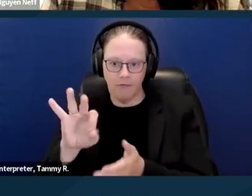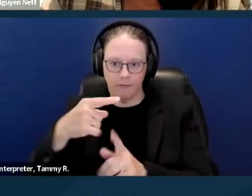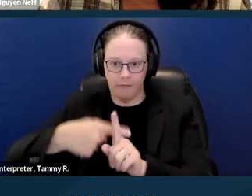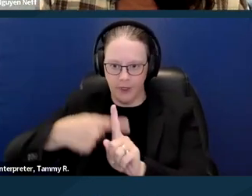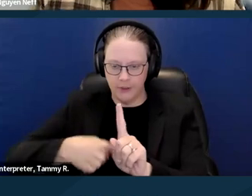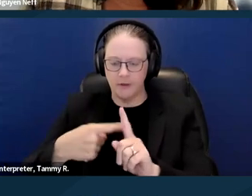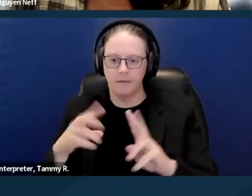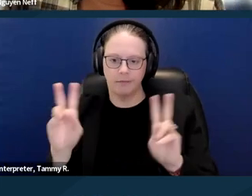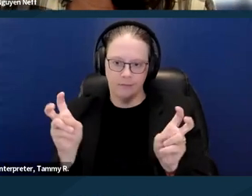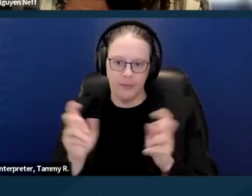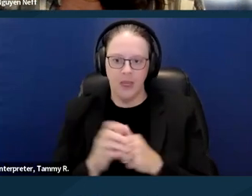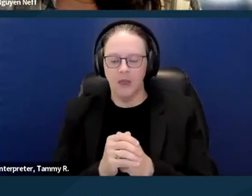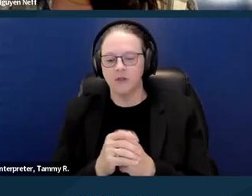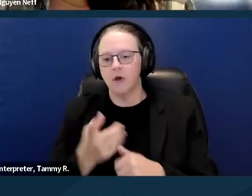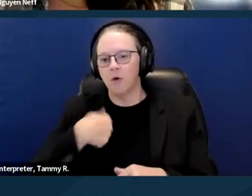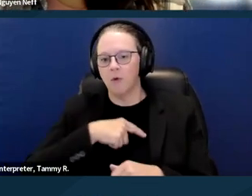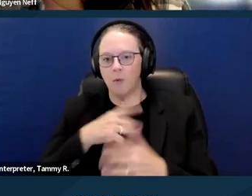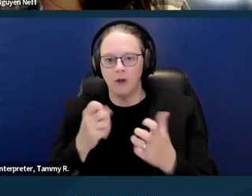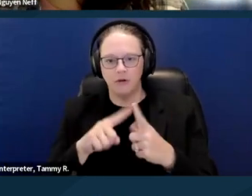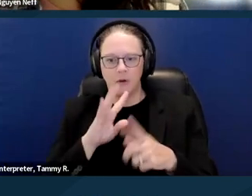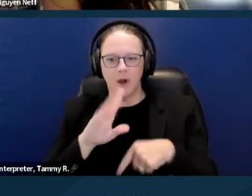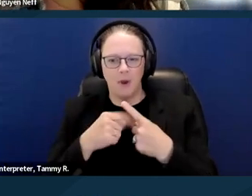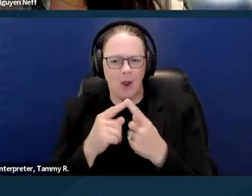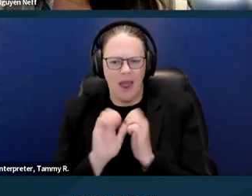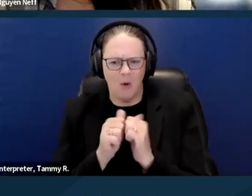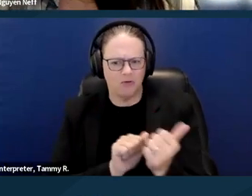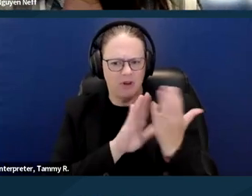to address non-payment of rent cases through reasonable accommodation.